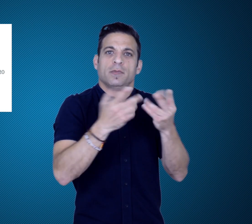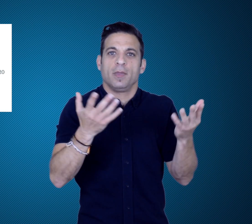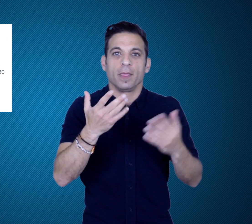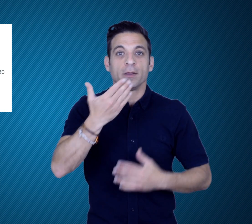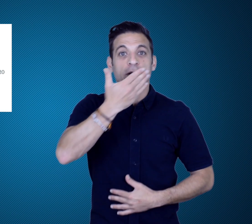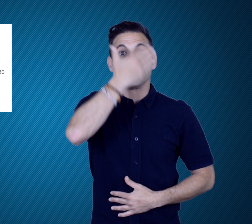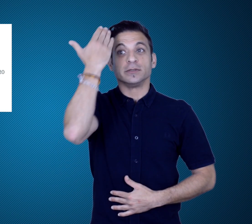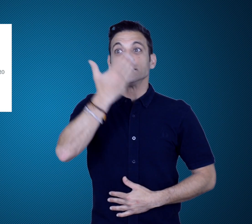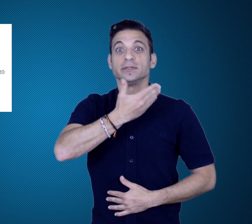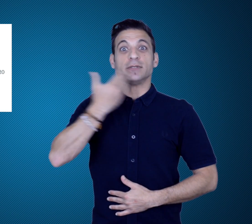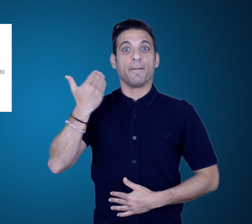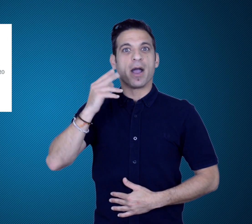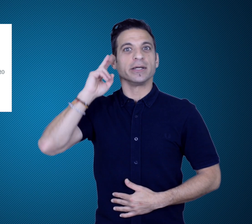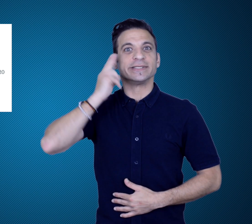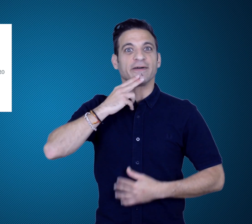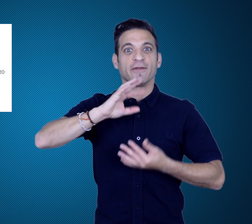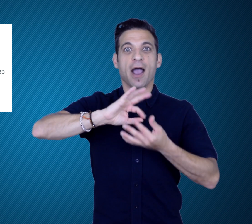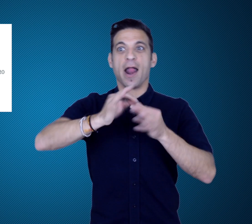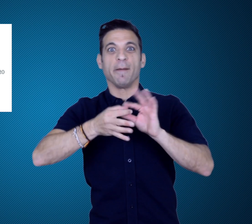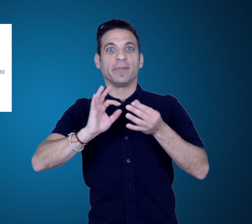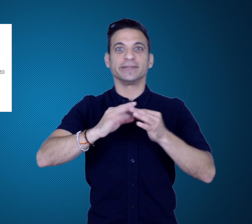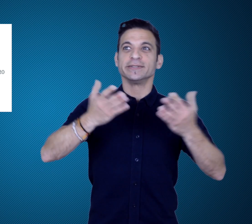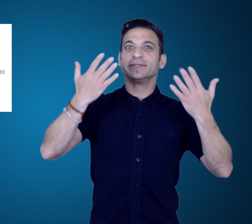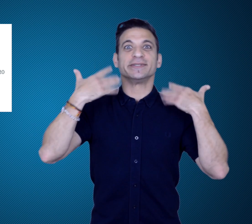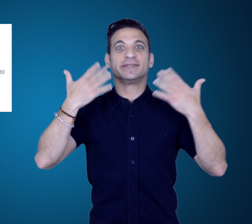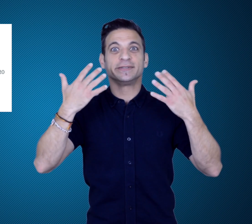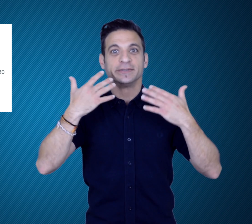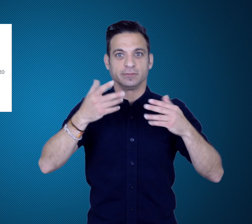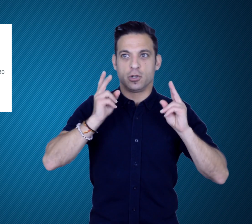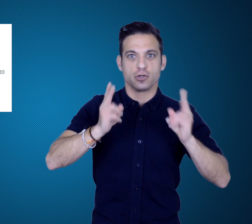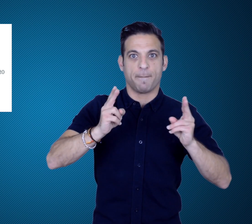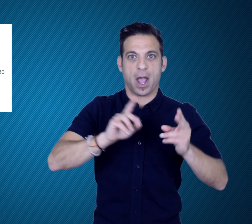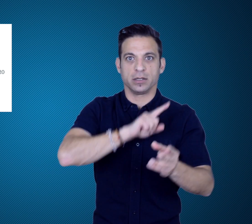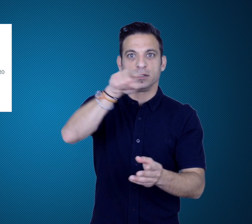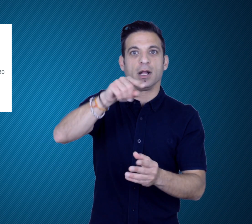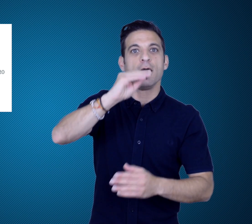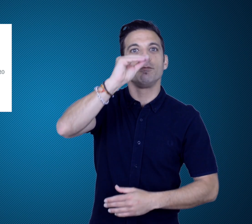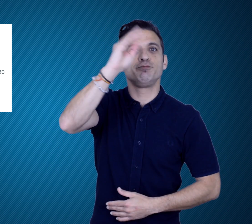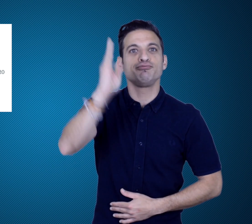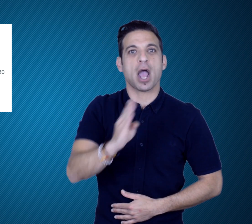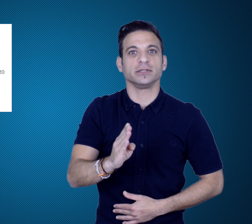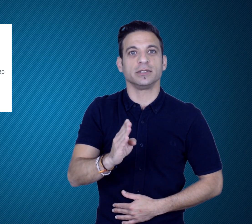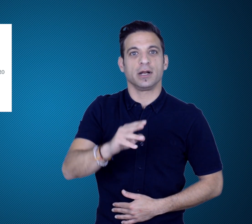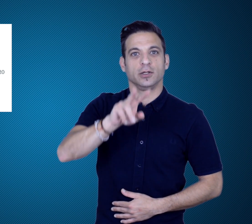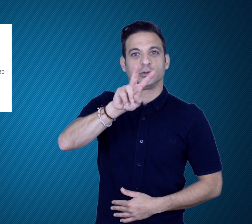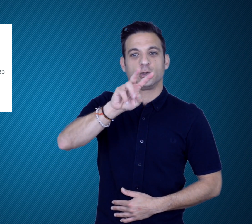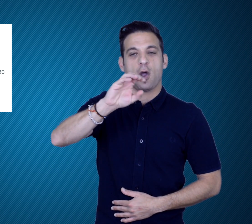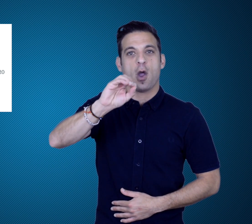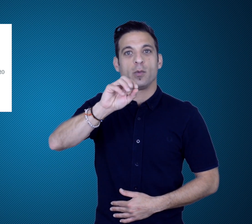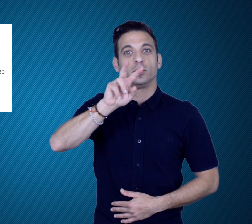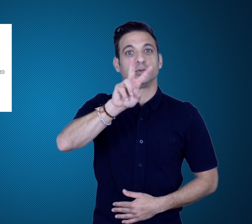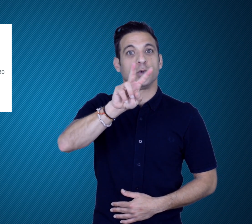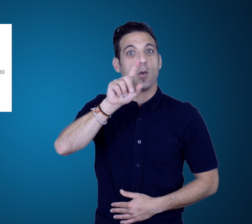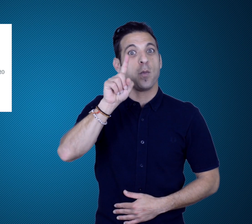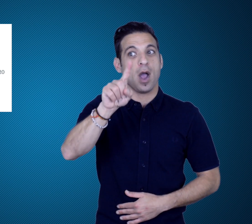is expected to take place in Brazil in 2021. If the championship